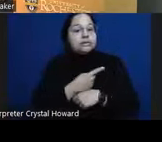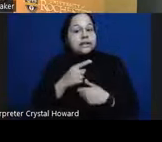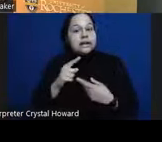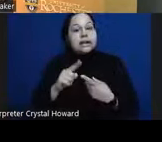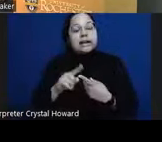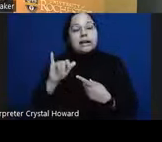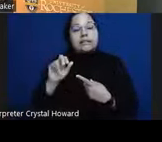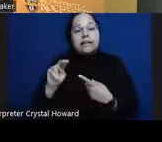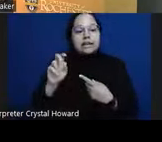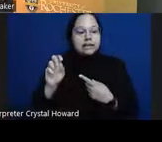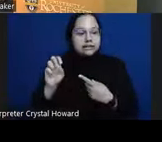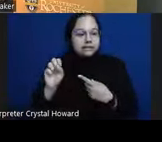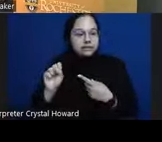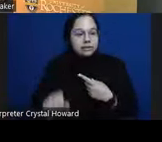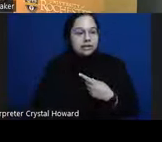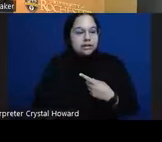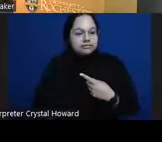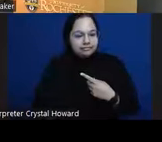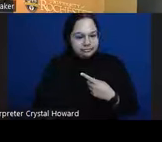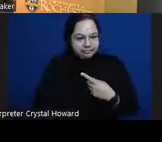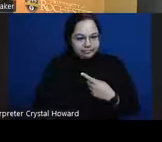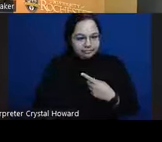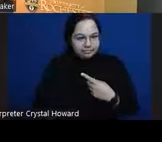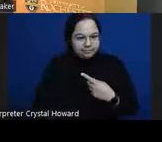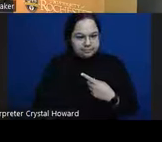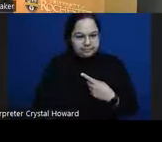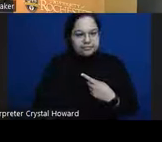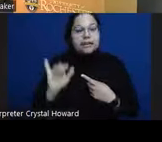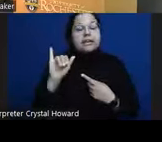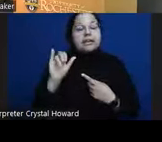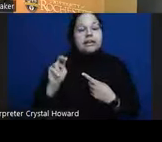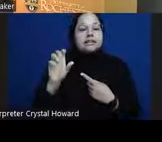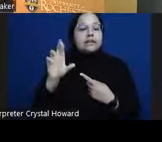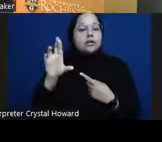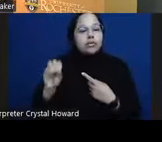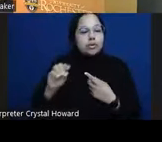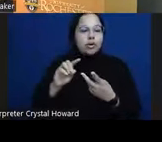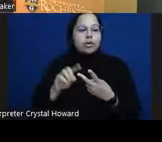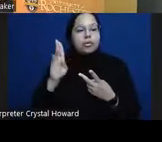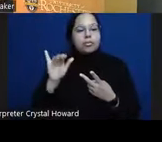and Caroline Silva that will be the order of the presentations each presentation will be about uh